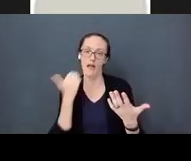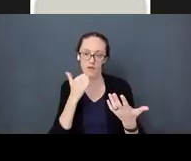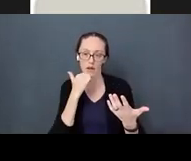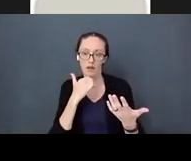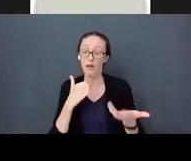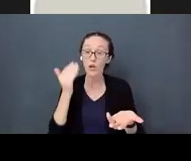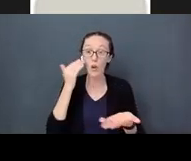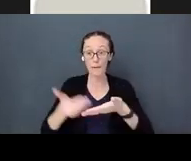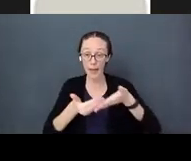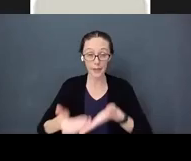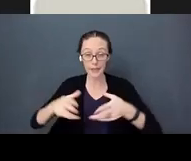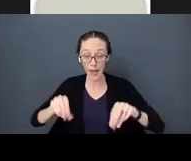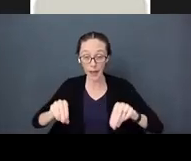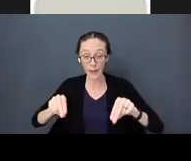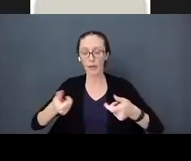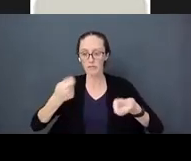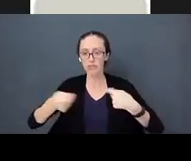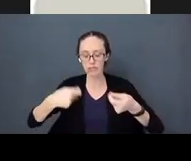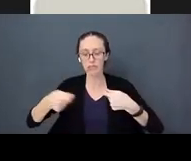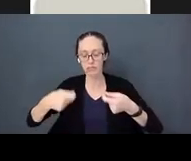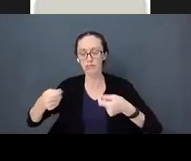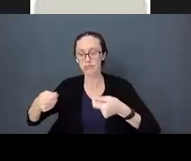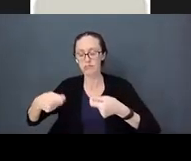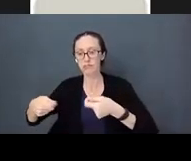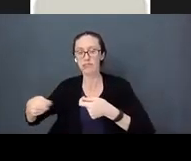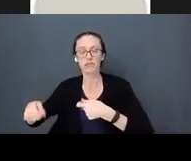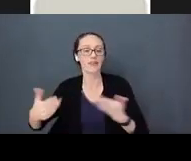Really hundreds and thousands of times in a baby's life you are going to change a diaper.